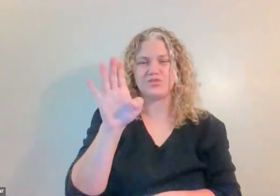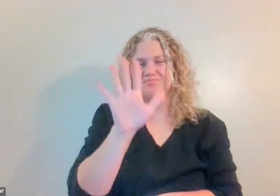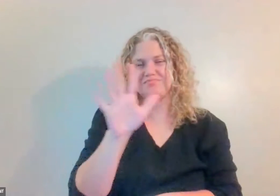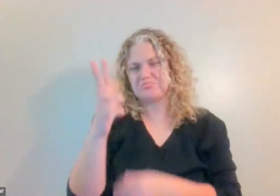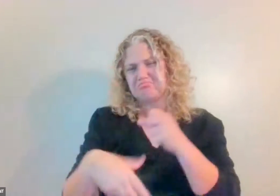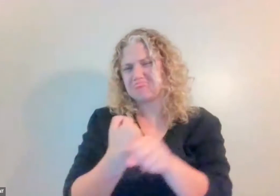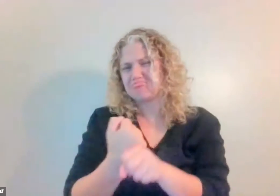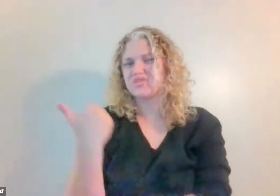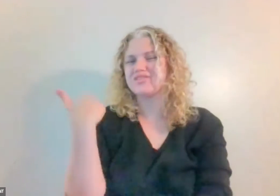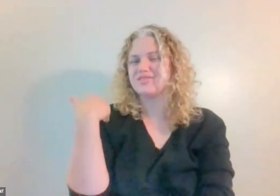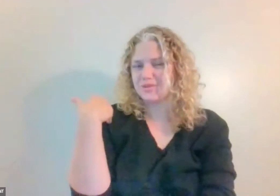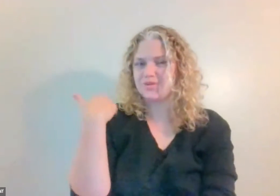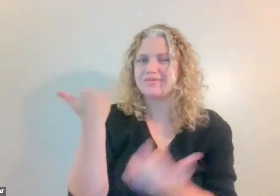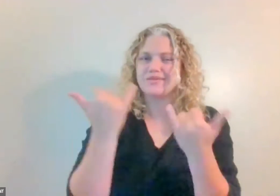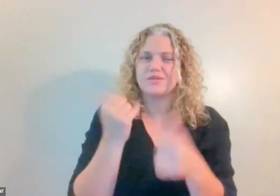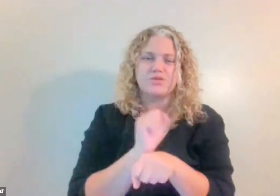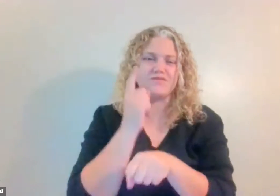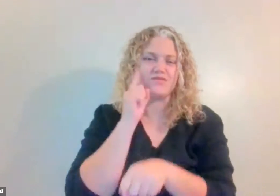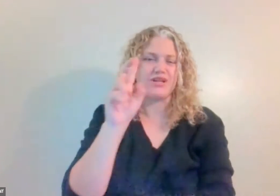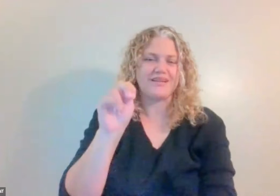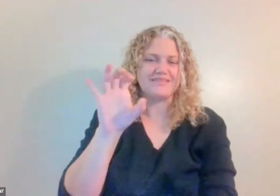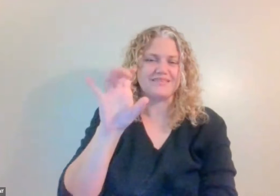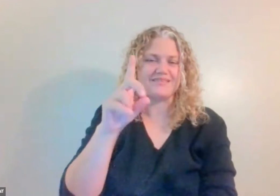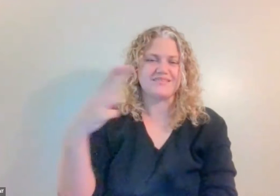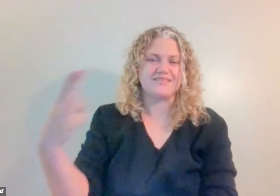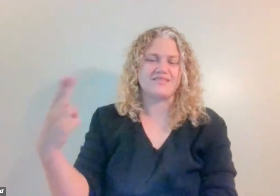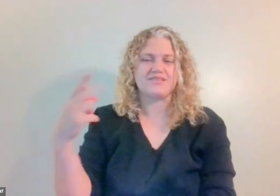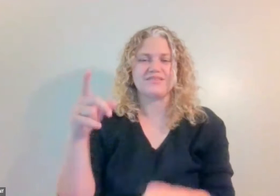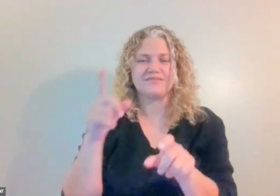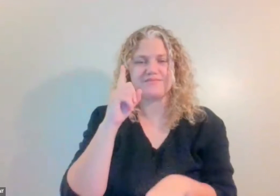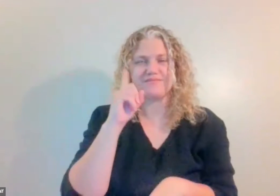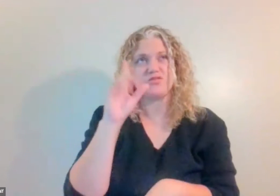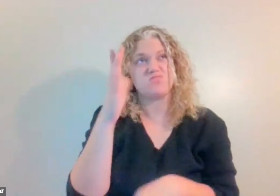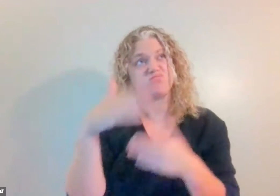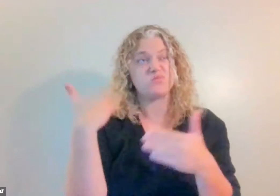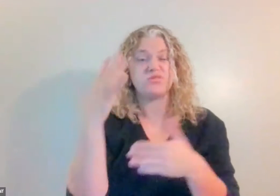I moved to Nebraska approximately three years ago and have been working for the Commission